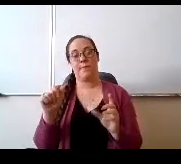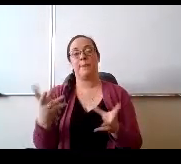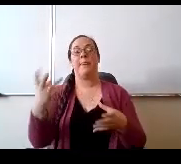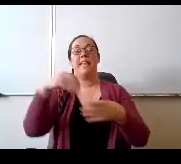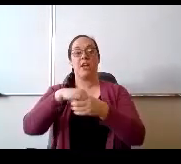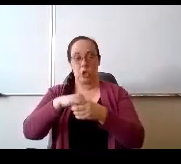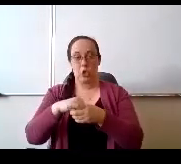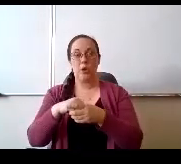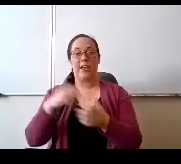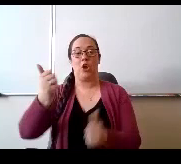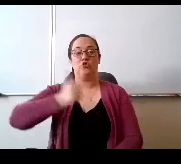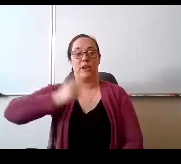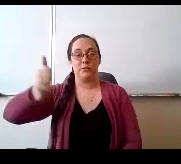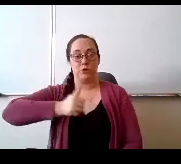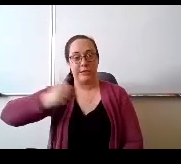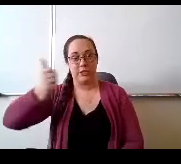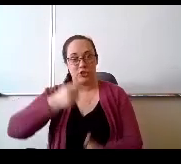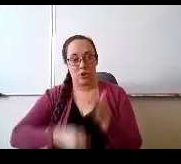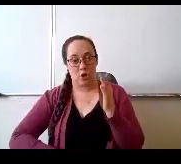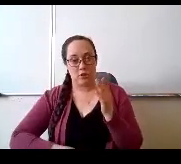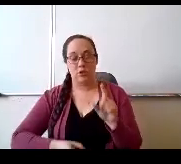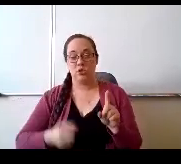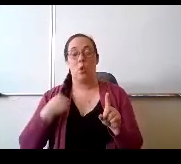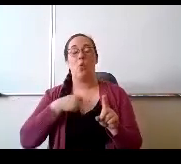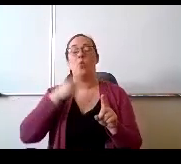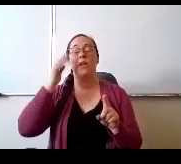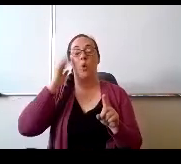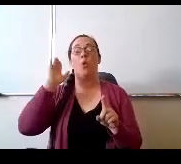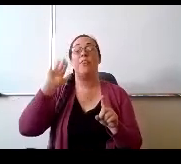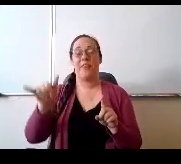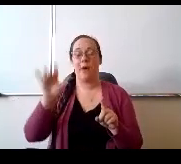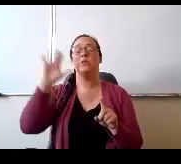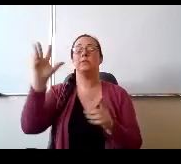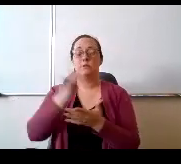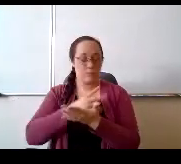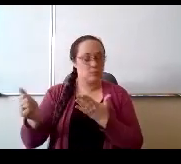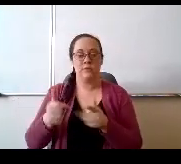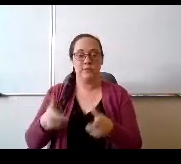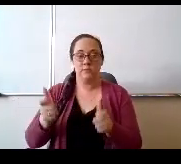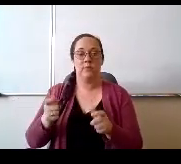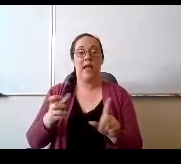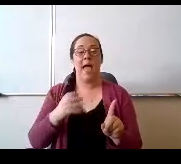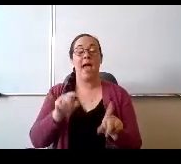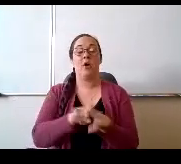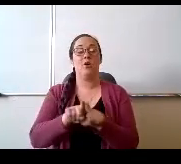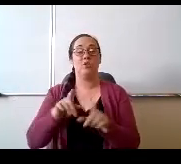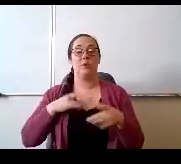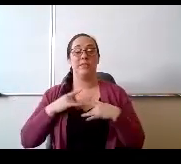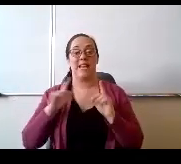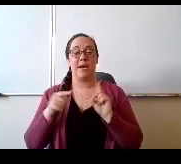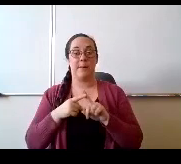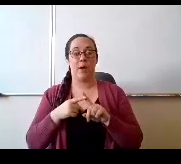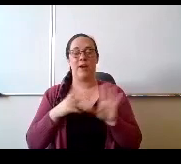so we know those seats will go quickly and then something we're probably. Excited about then I give all the credit